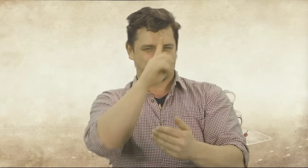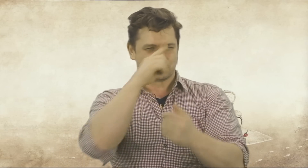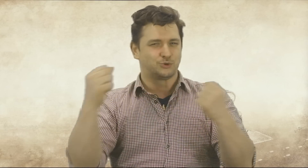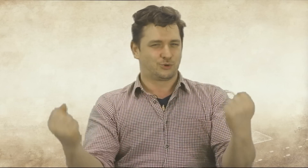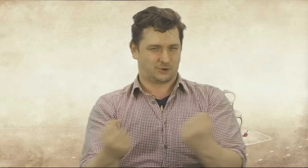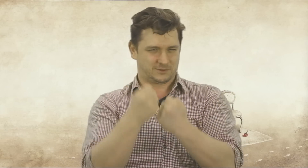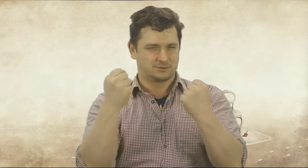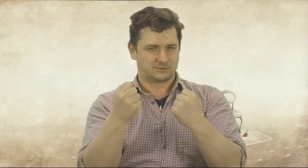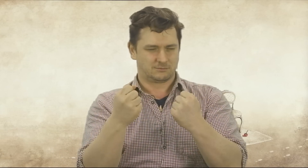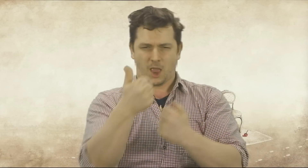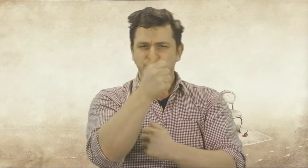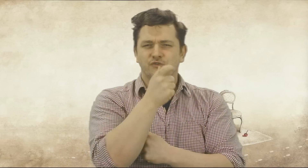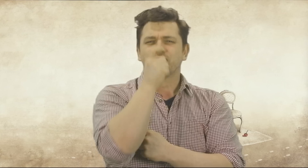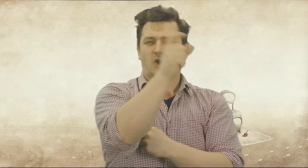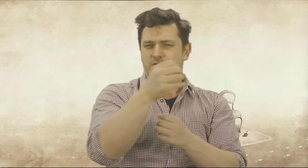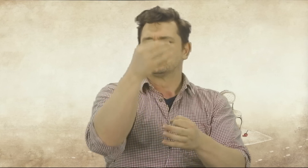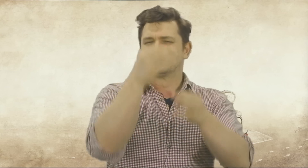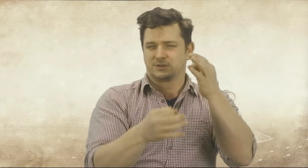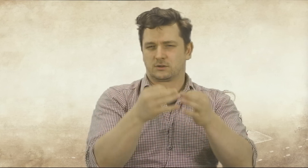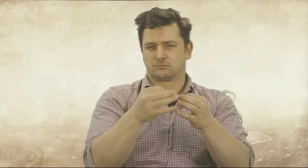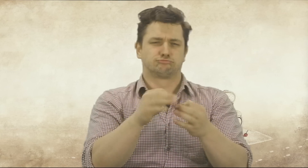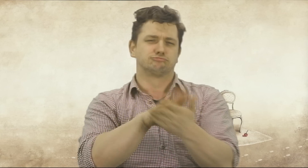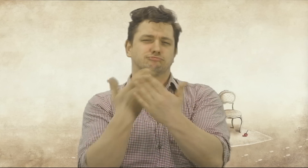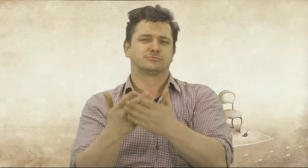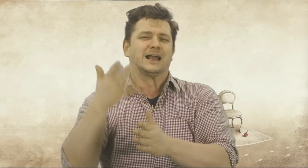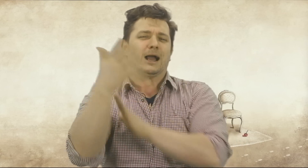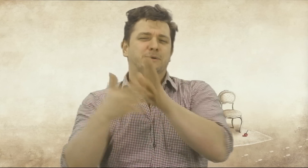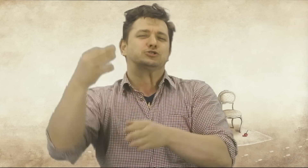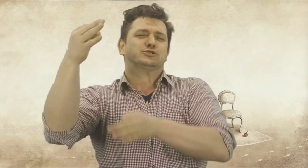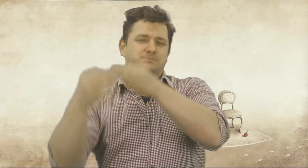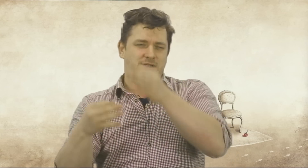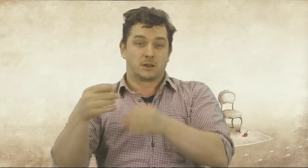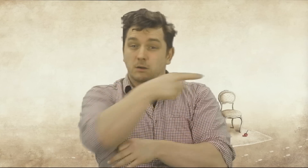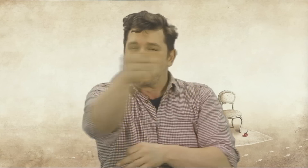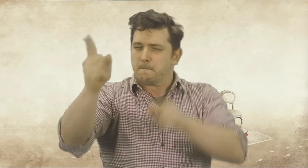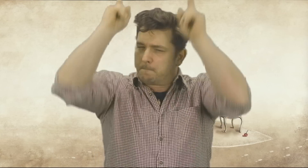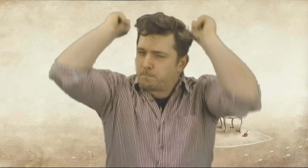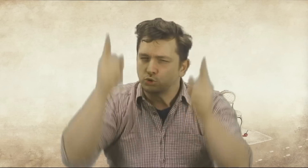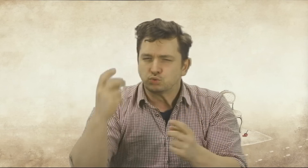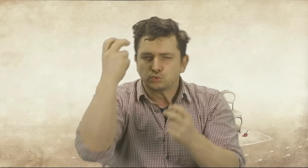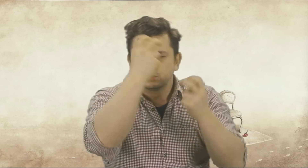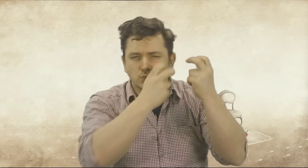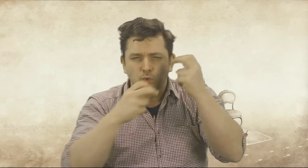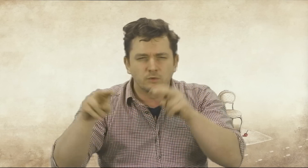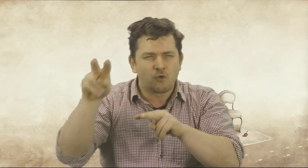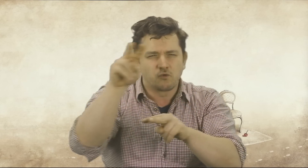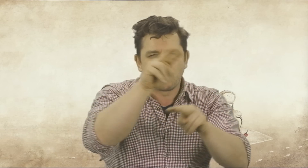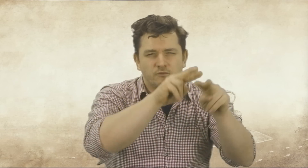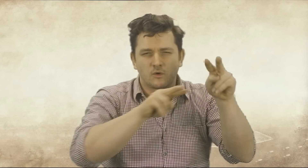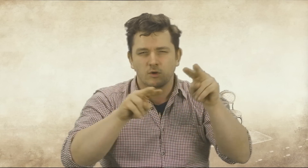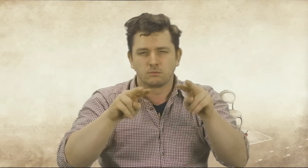Ein Wort- & Gebärdenspiel. Ihr müsst suchen und finden.